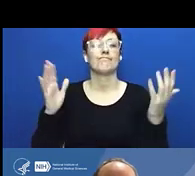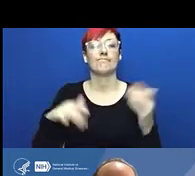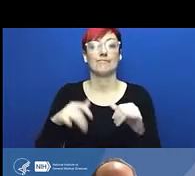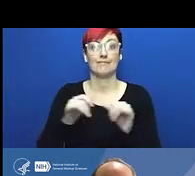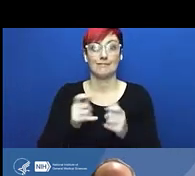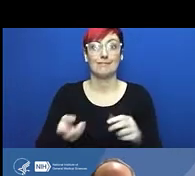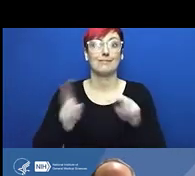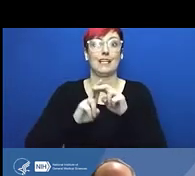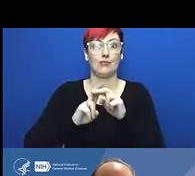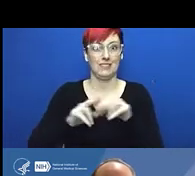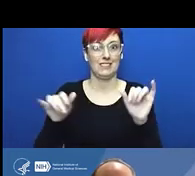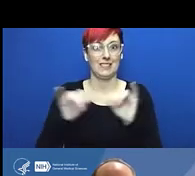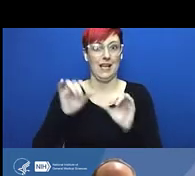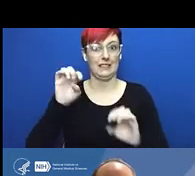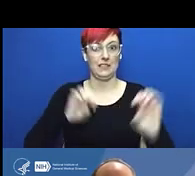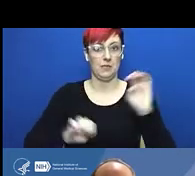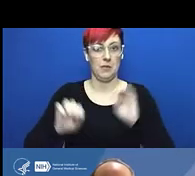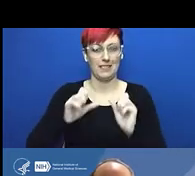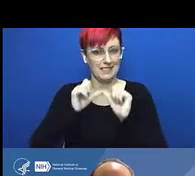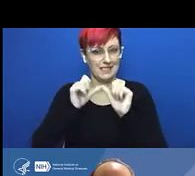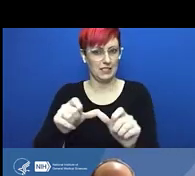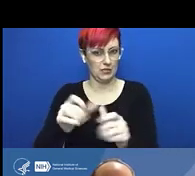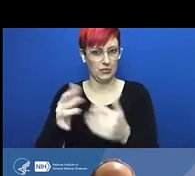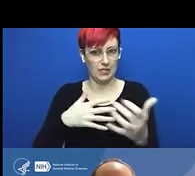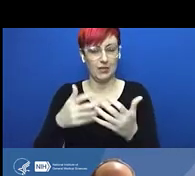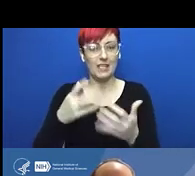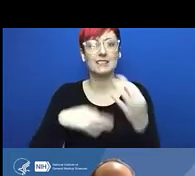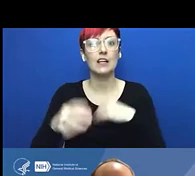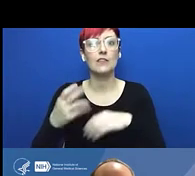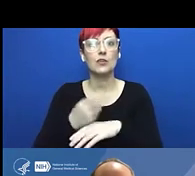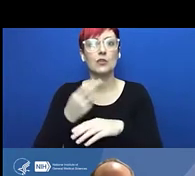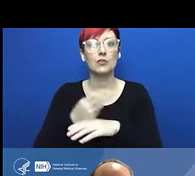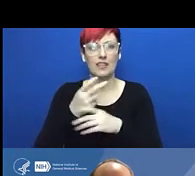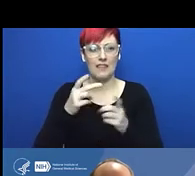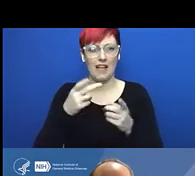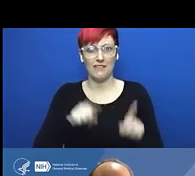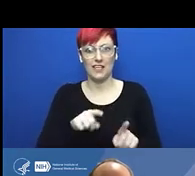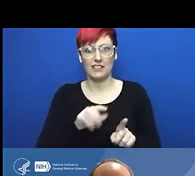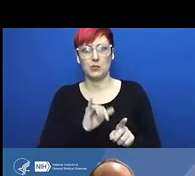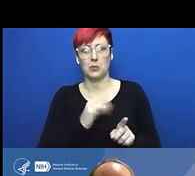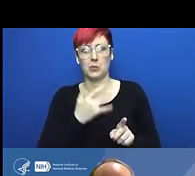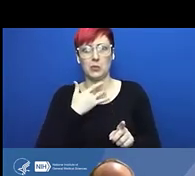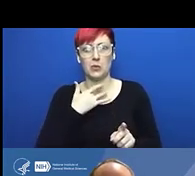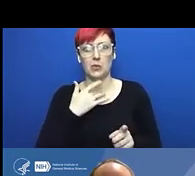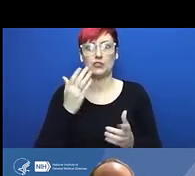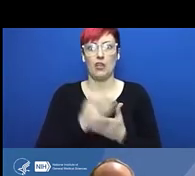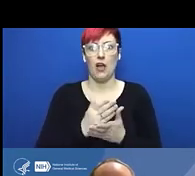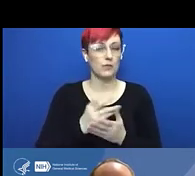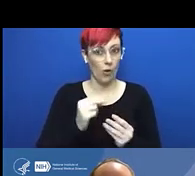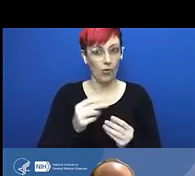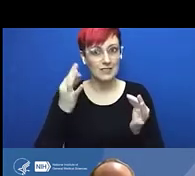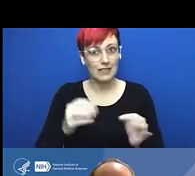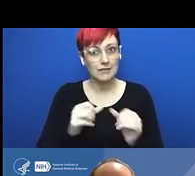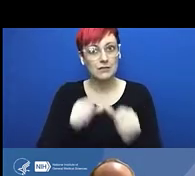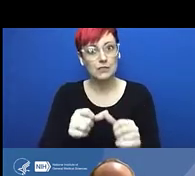Our presenter today is Dr. Jon Lorsch, director of the National Institute of General Medical Sciences, or NIGMS.